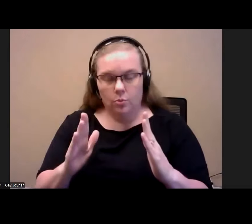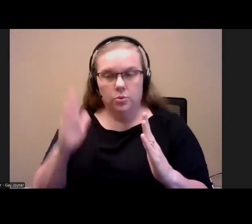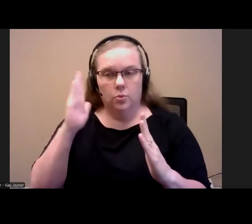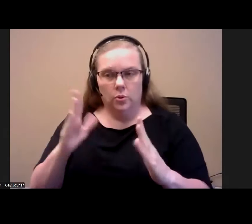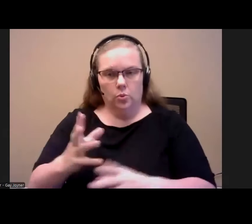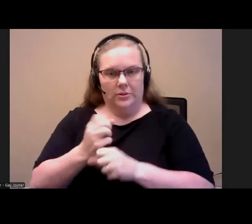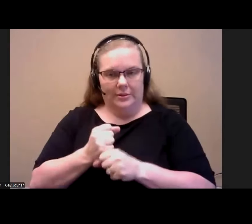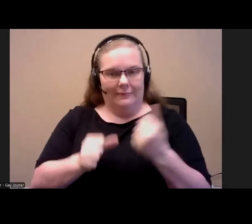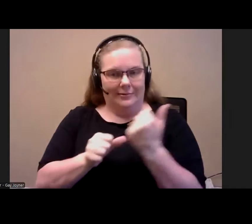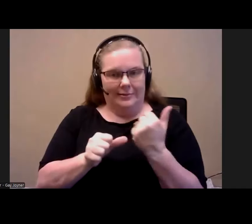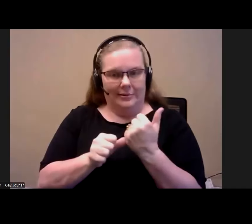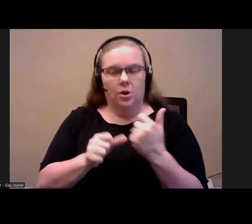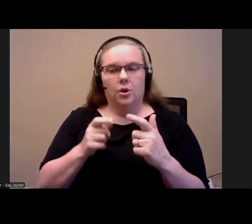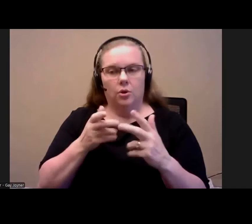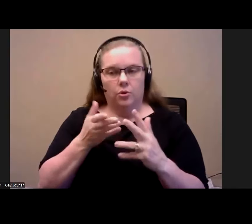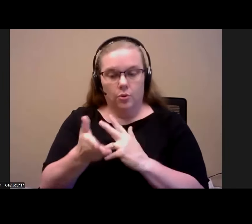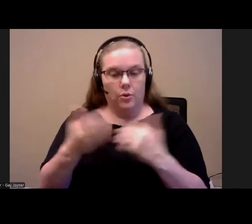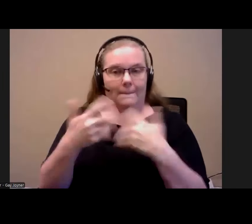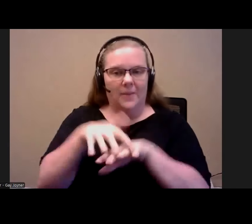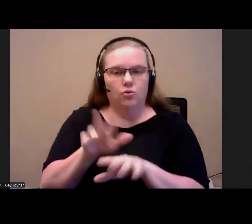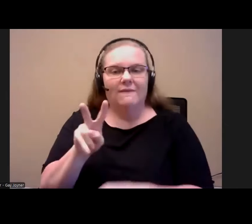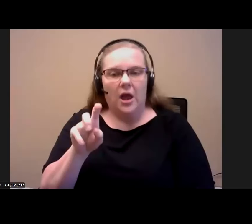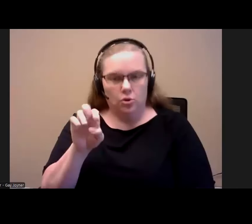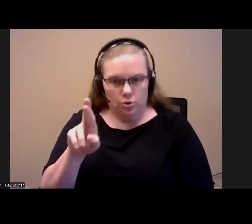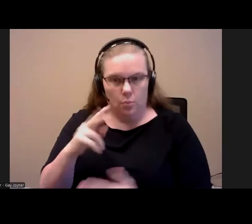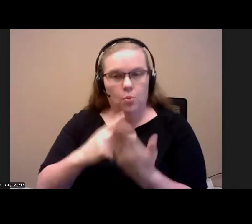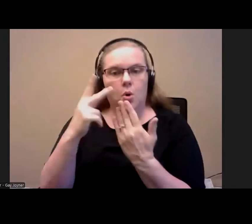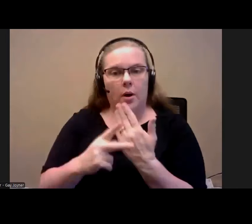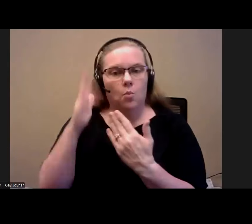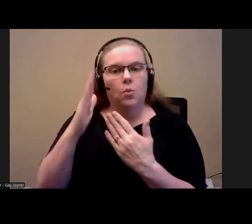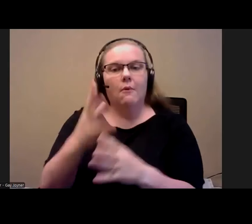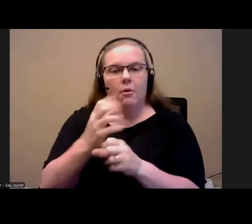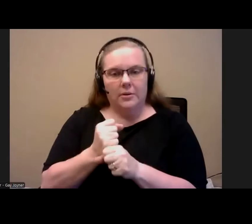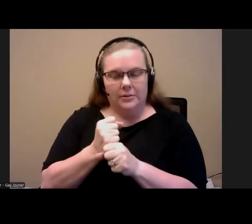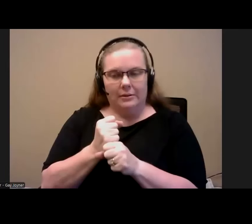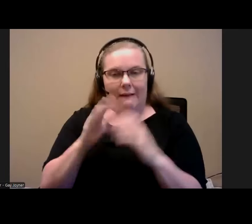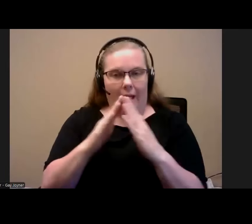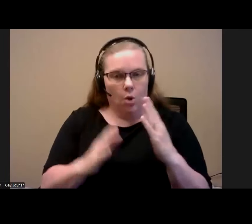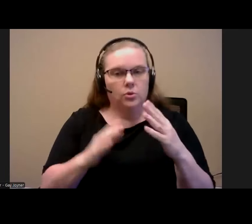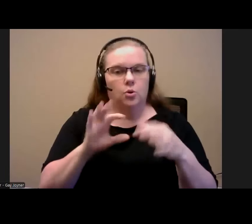through the mainstream voucher program are also receiving housing related supportive services,